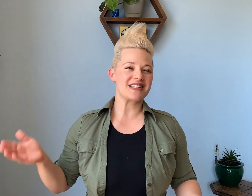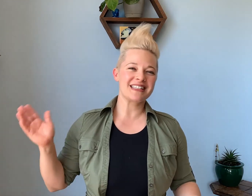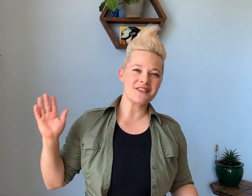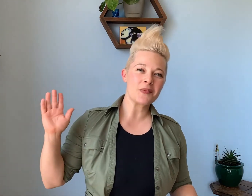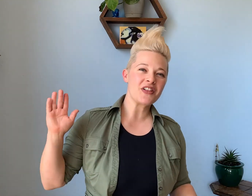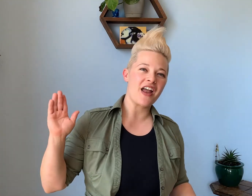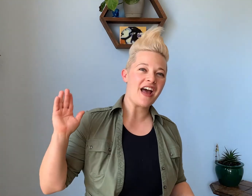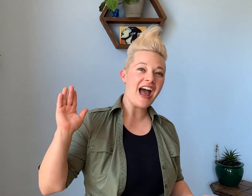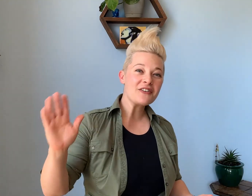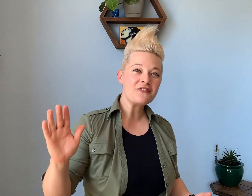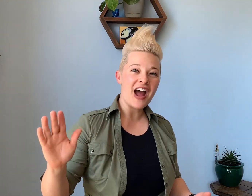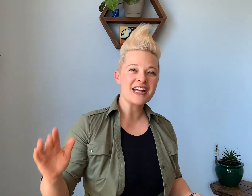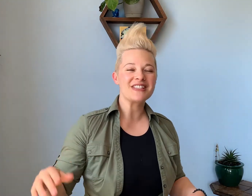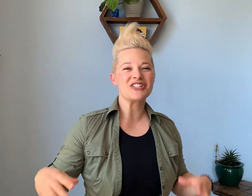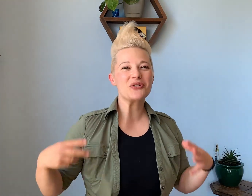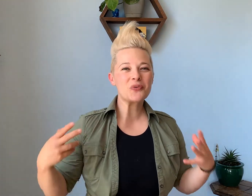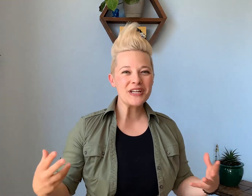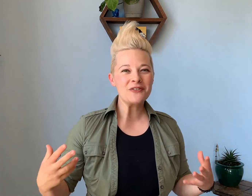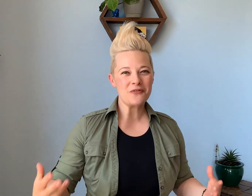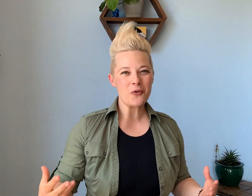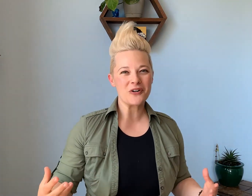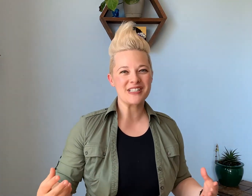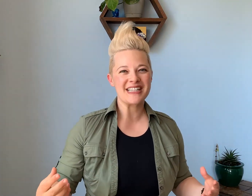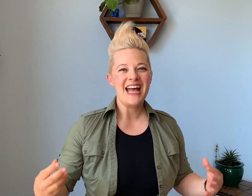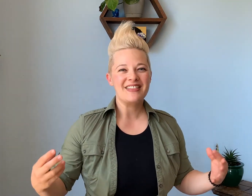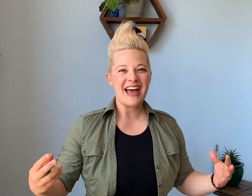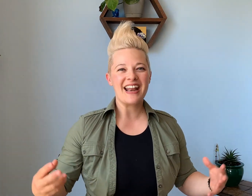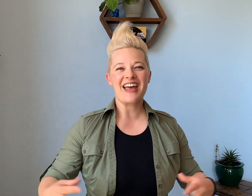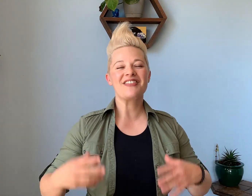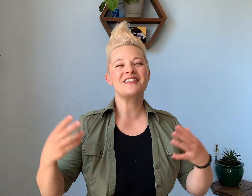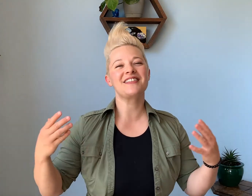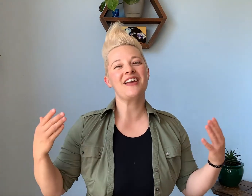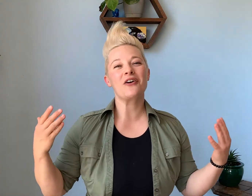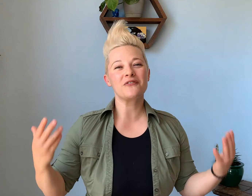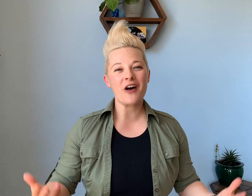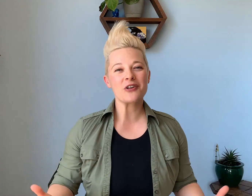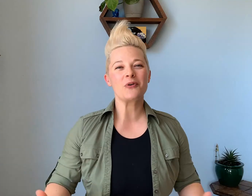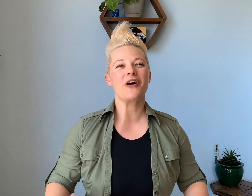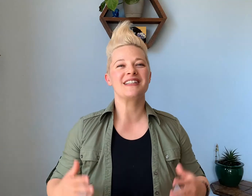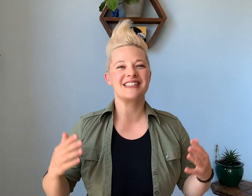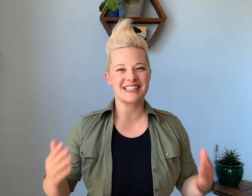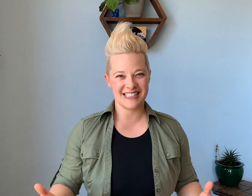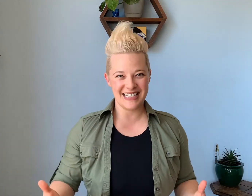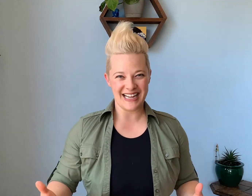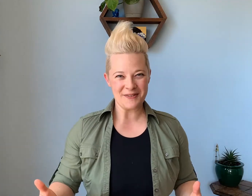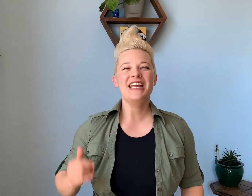to give them a lot of high fives to reinforce that I think that they are valuable and succeeding. if